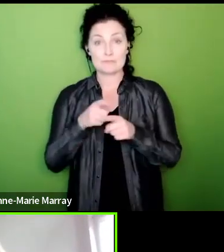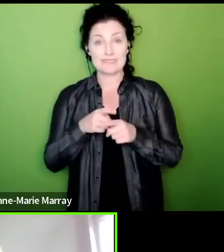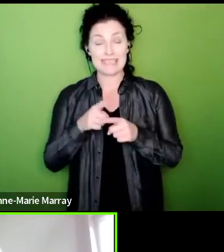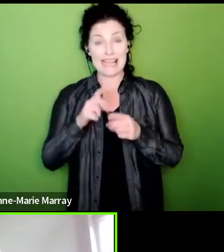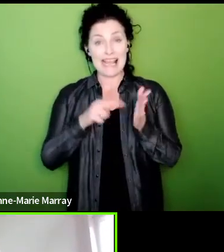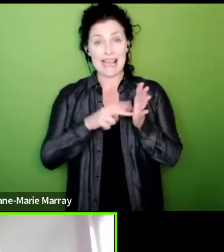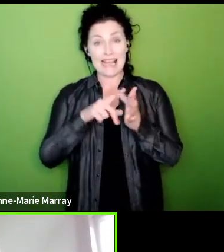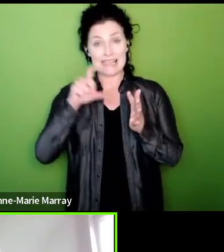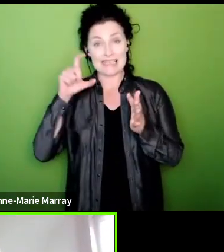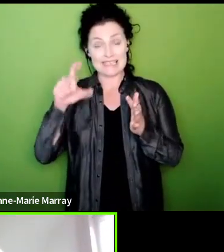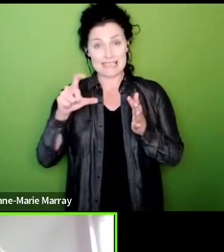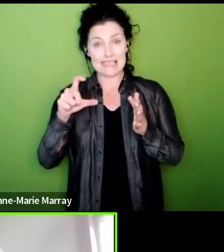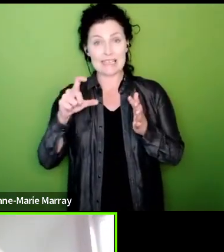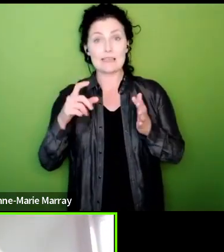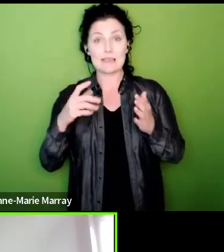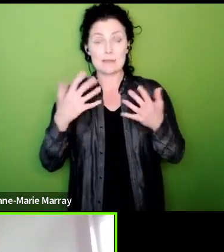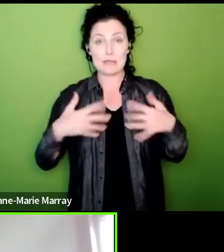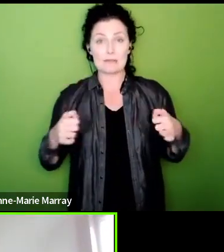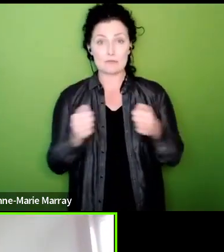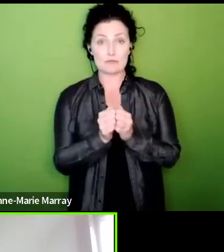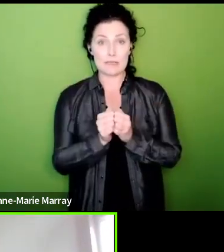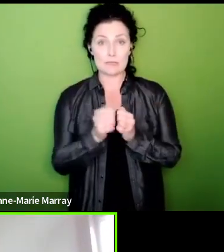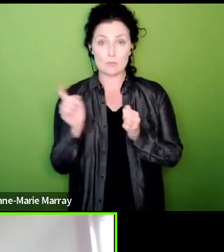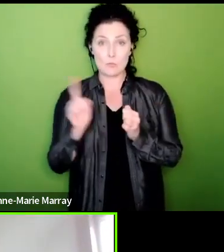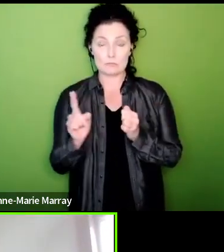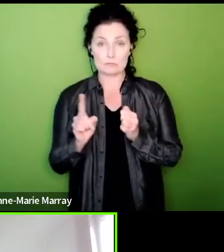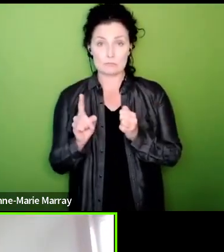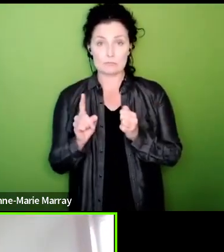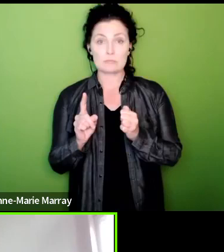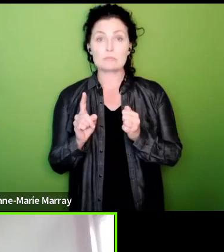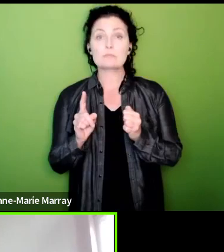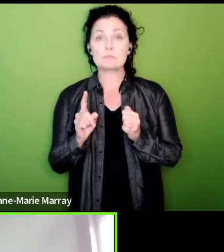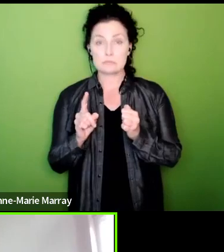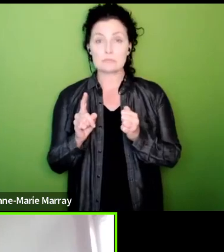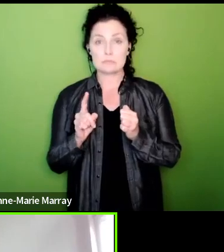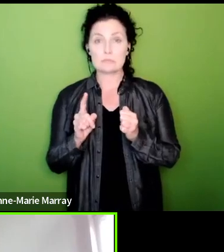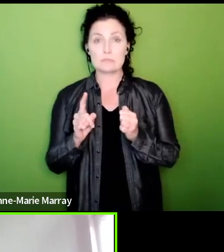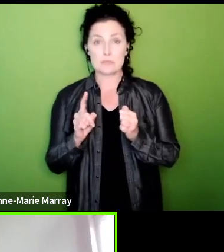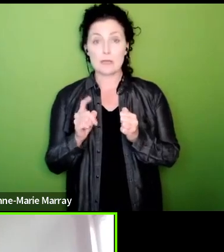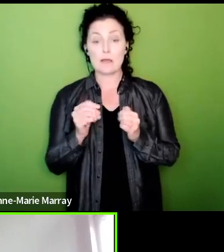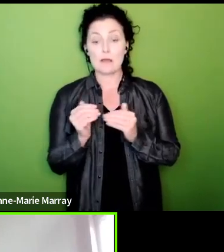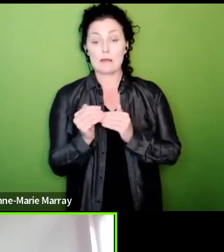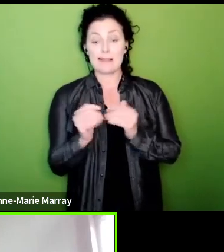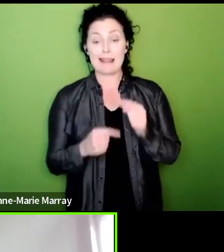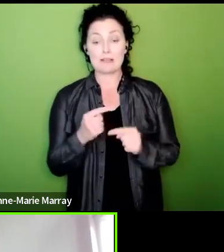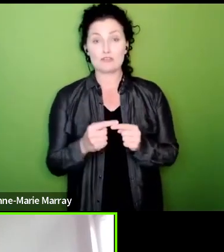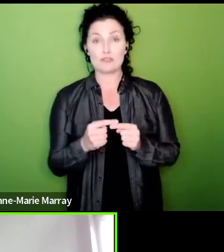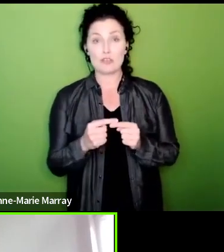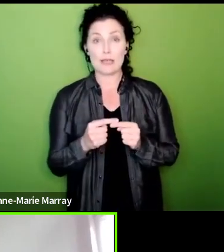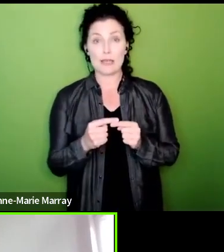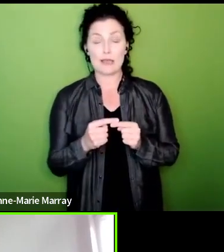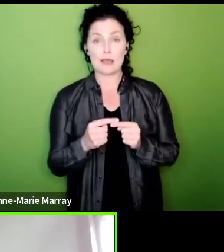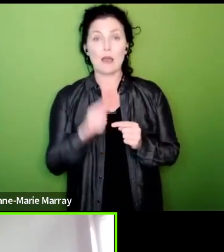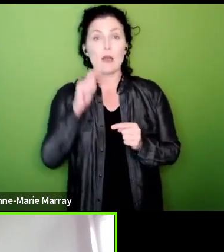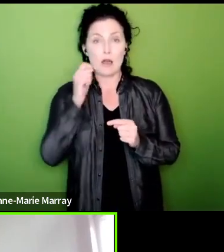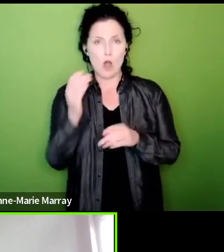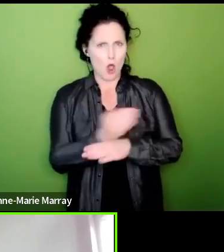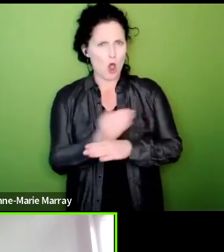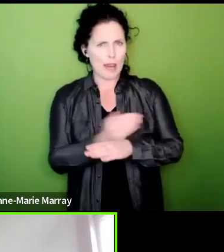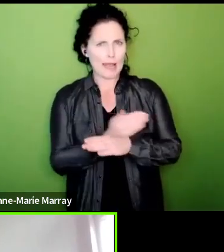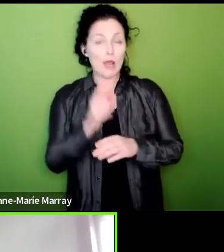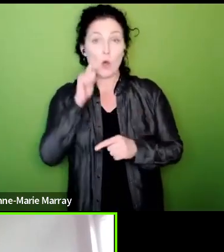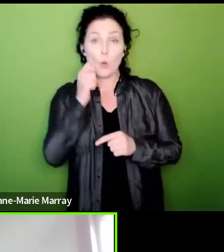is just made has agreed that we will move very early in 2023 to reballot in HMRC where hopefully